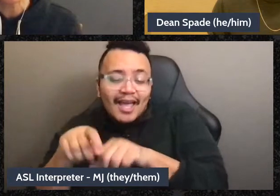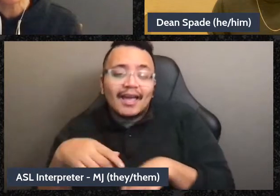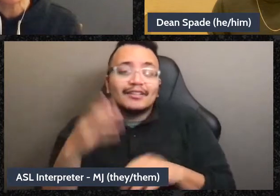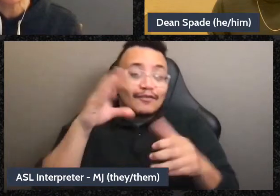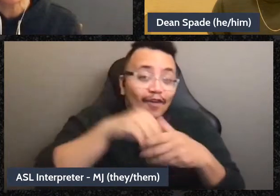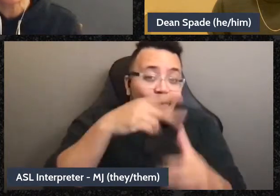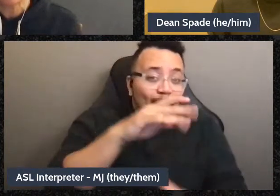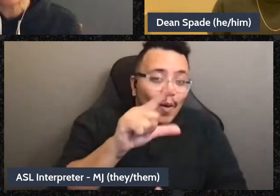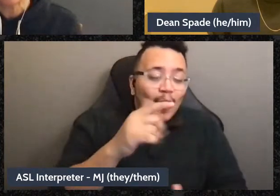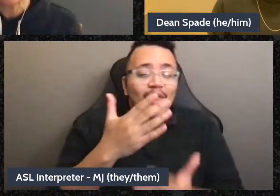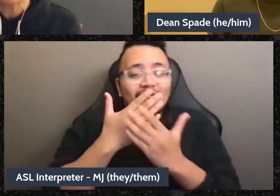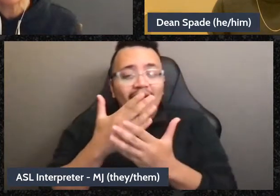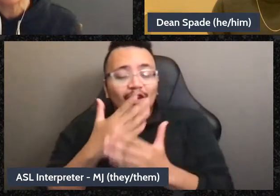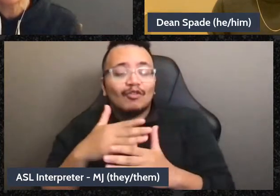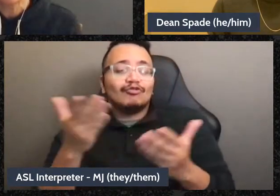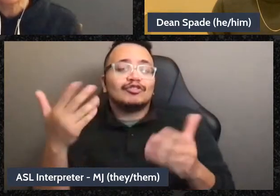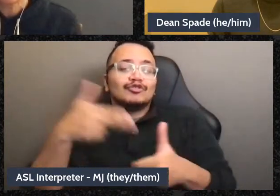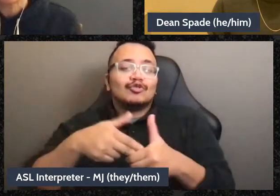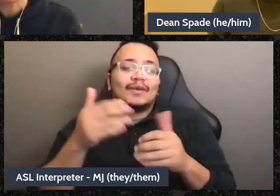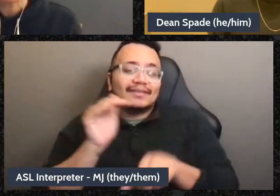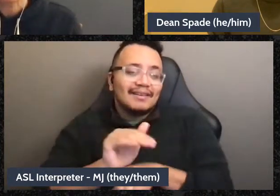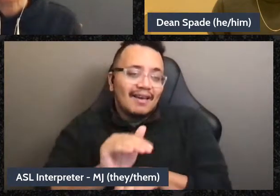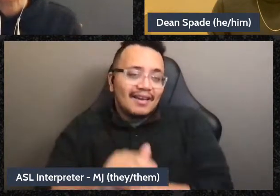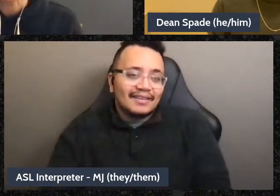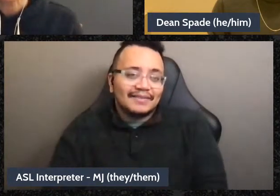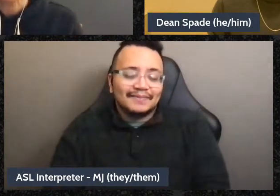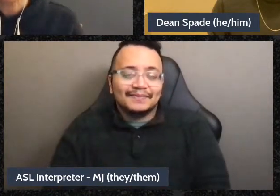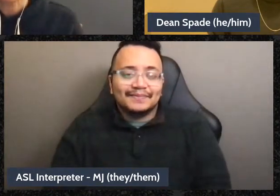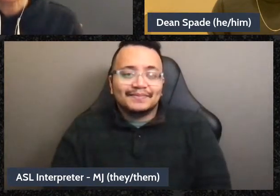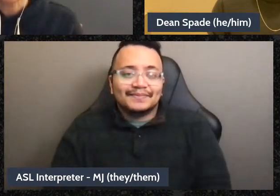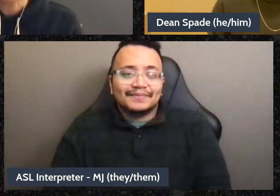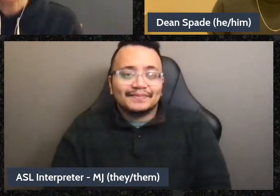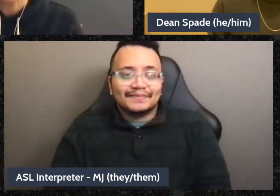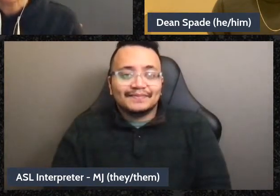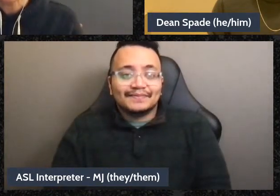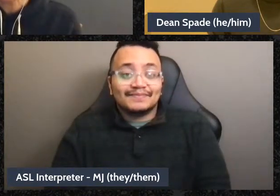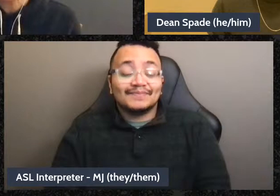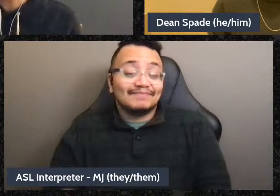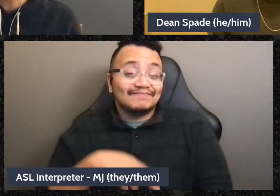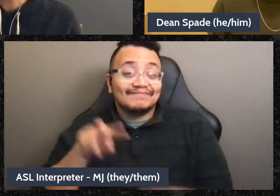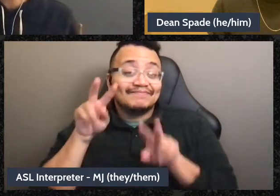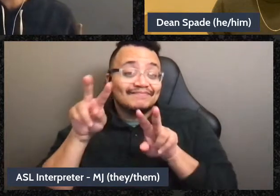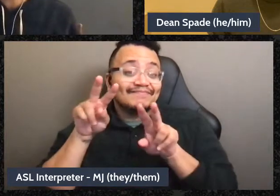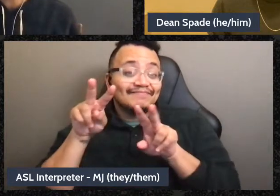to everyone for being here, um, and yeah, we're looking forward to the next event.